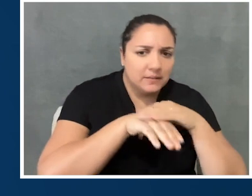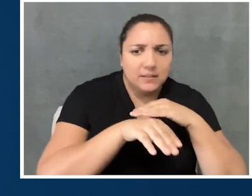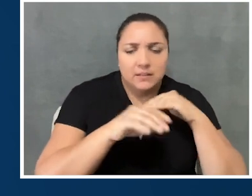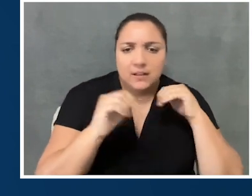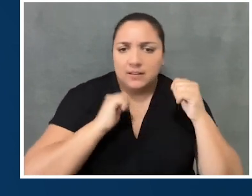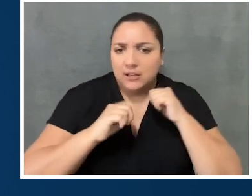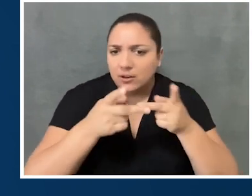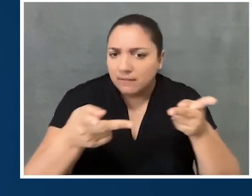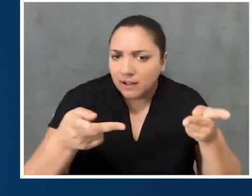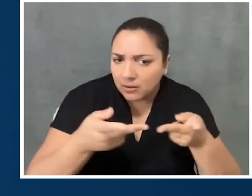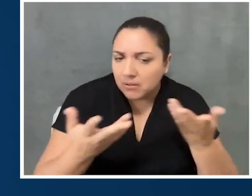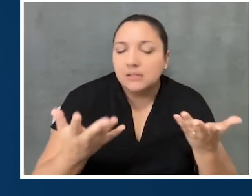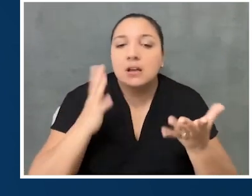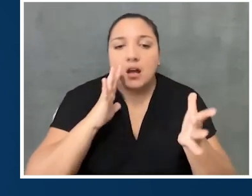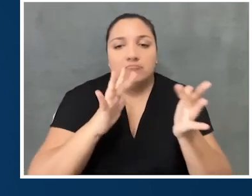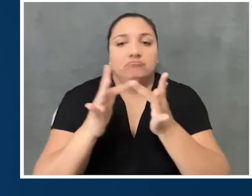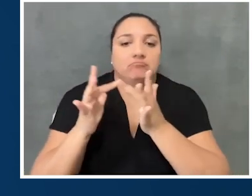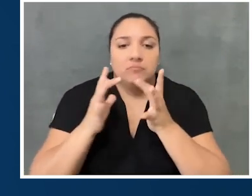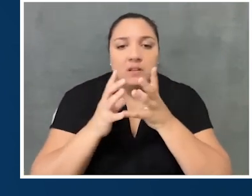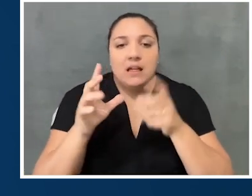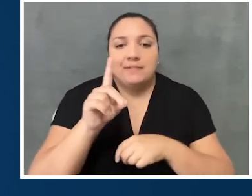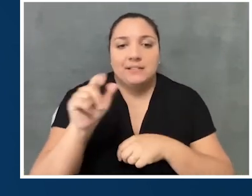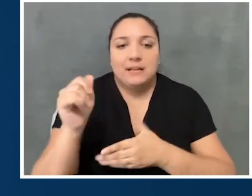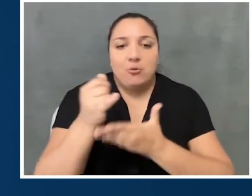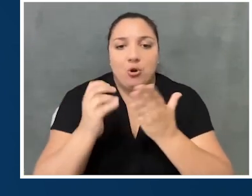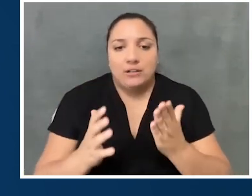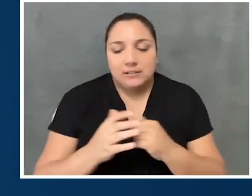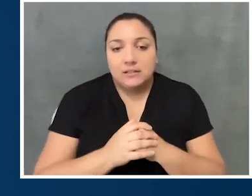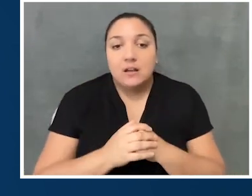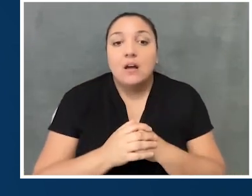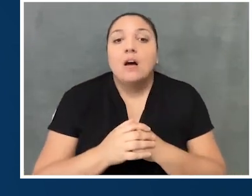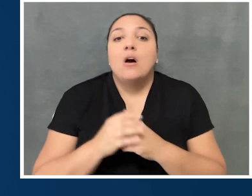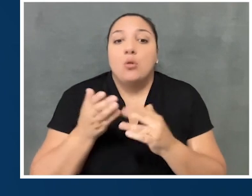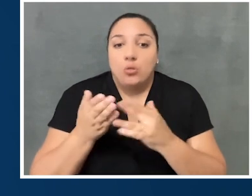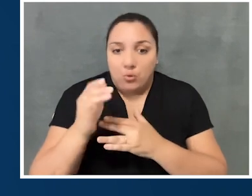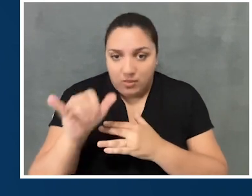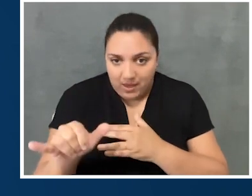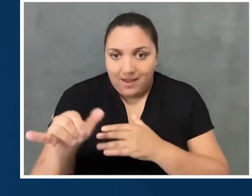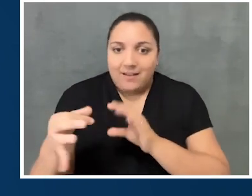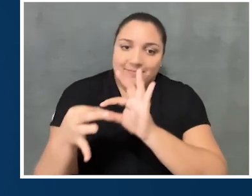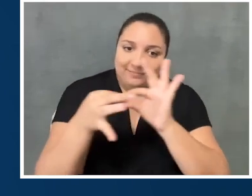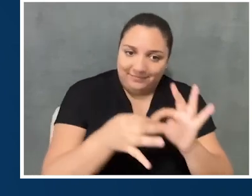and got to connect with a lot of disabled artists and people across the field. And then it was through that that I got involved with MAC,